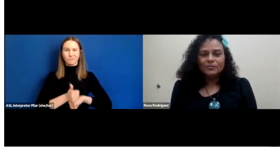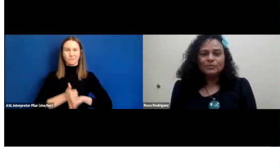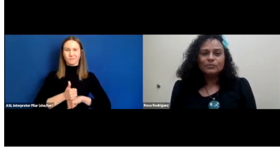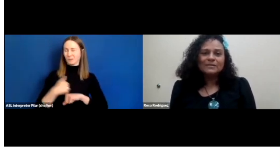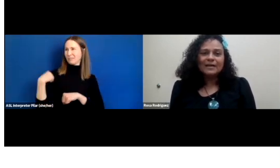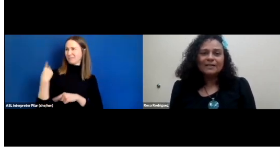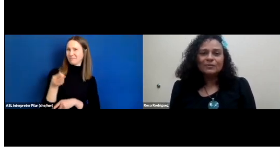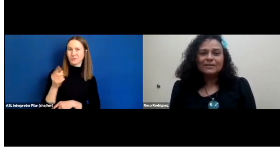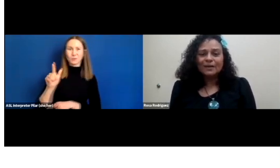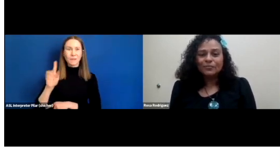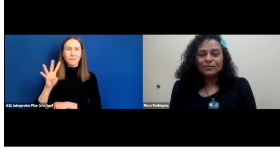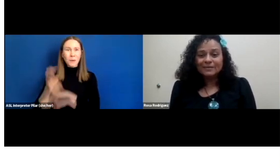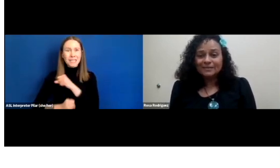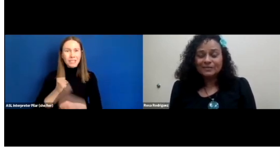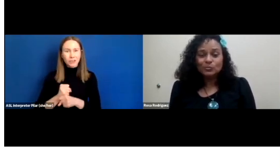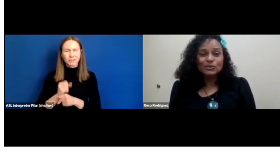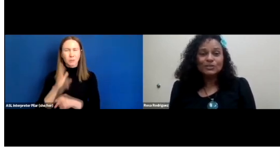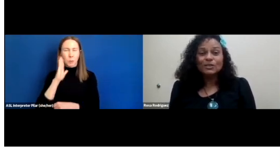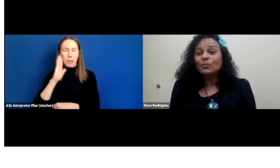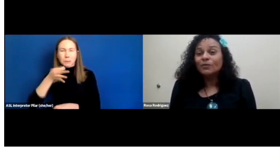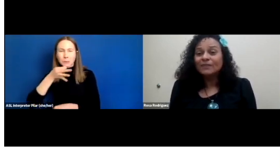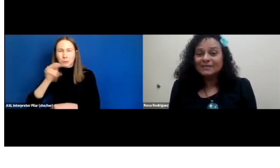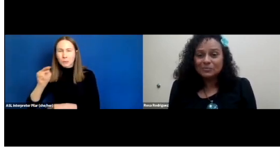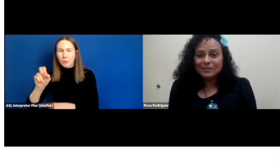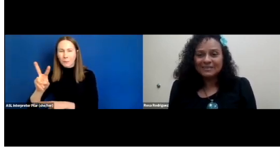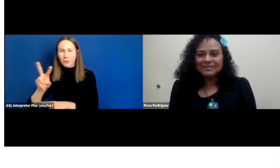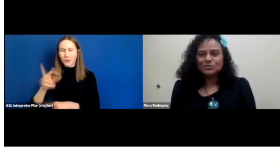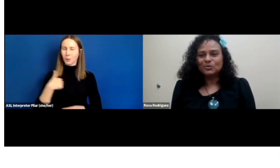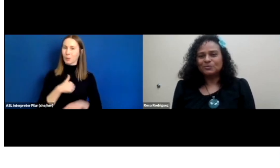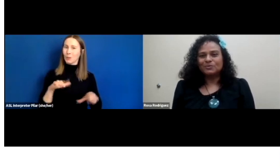But we do exactly what the library does with just a little more flexibility in terms